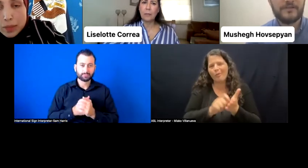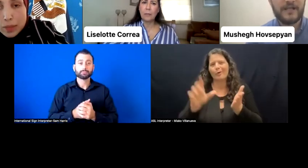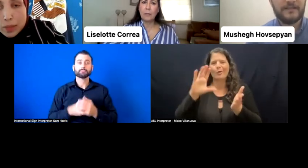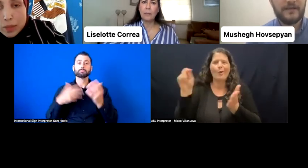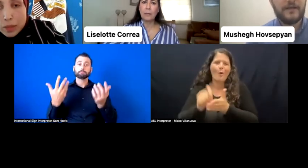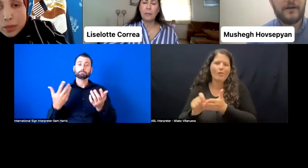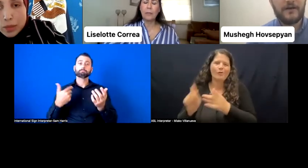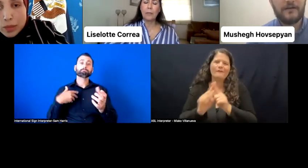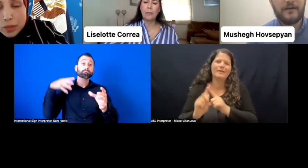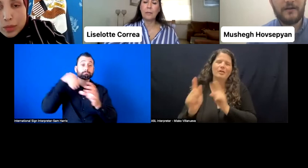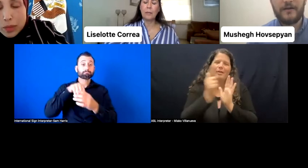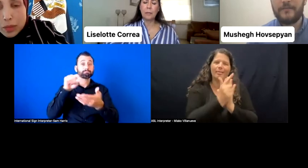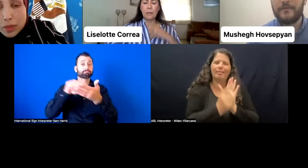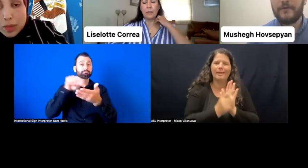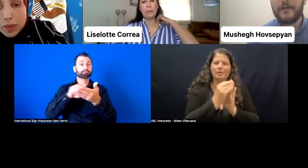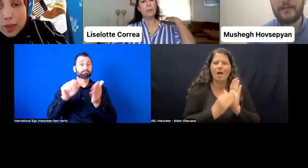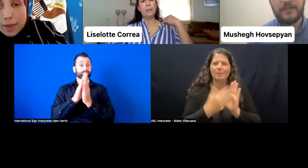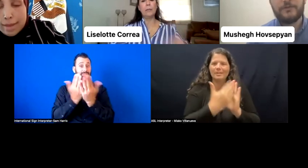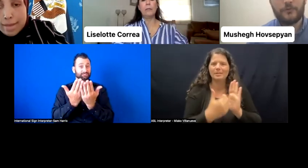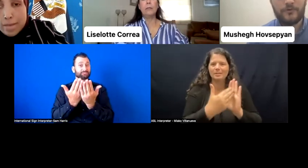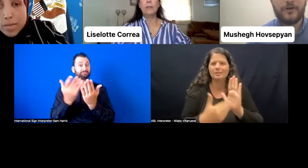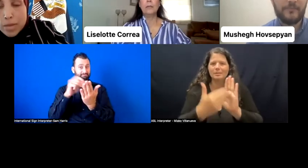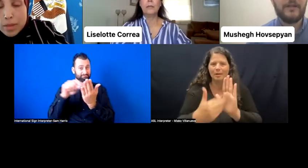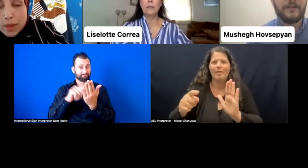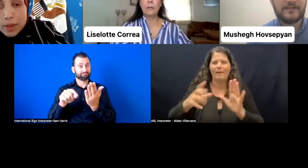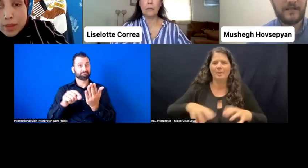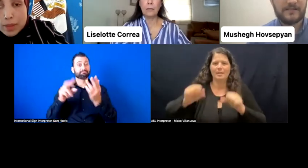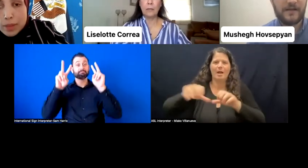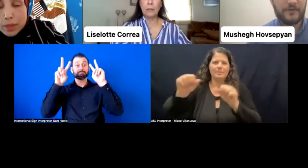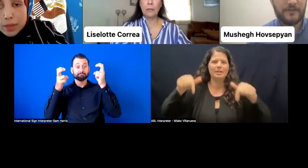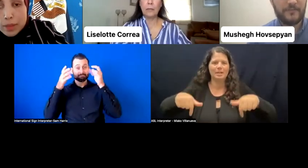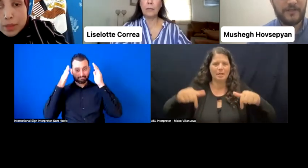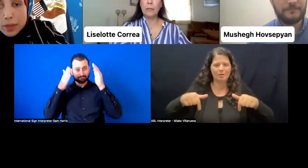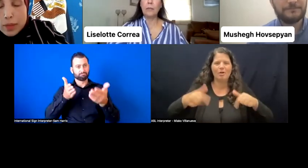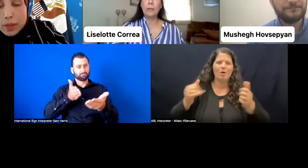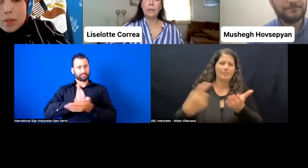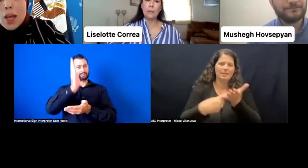that are adopted or are being discussed now in Armenia.